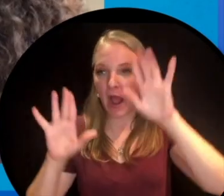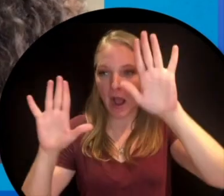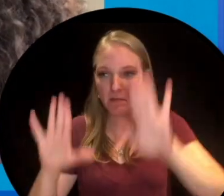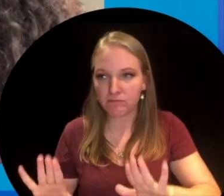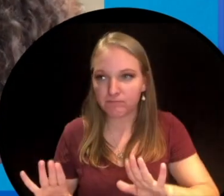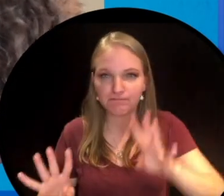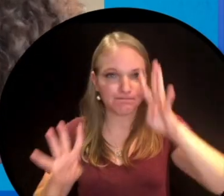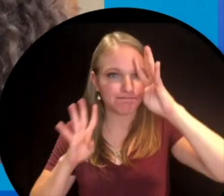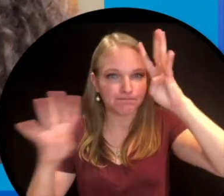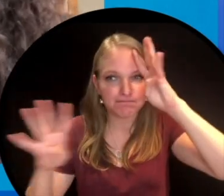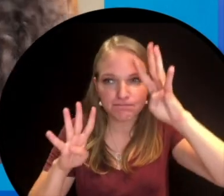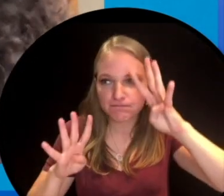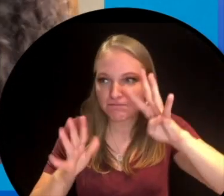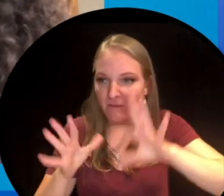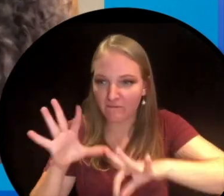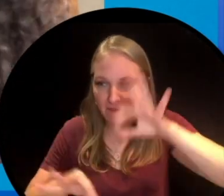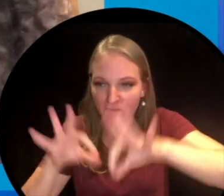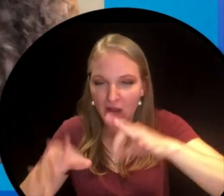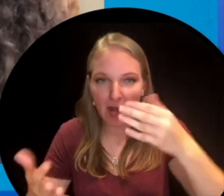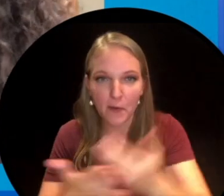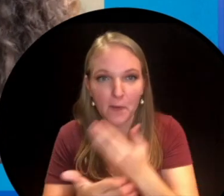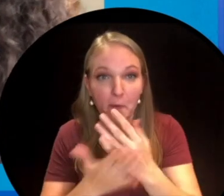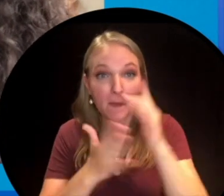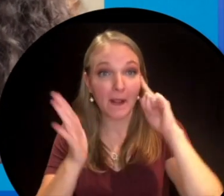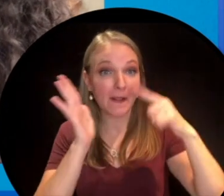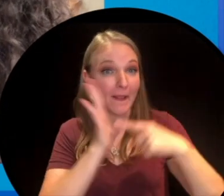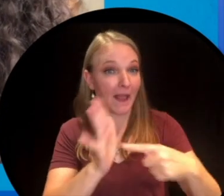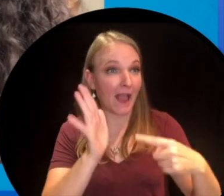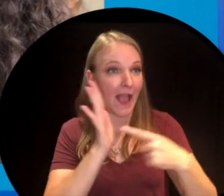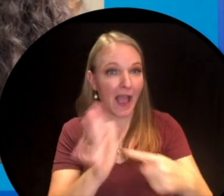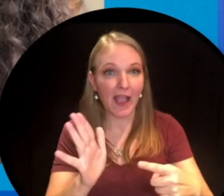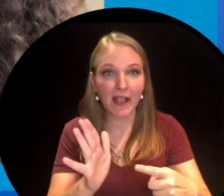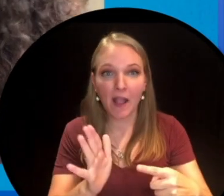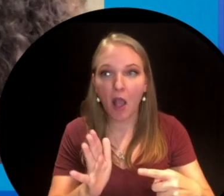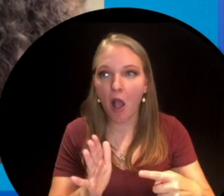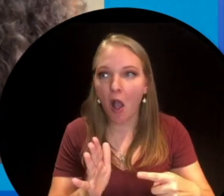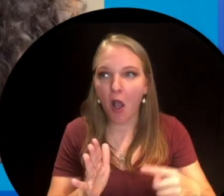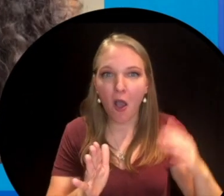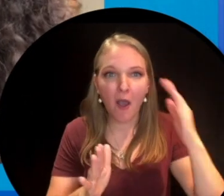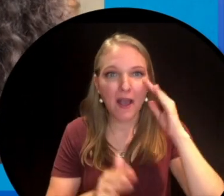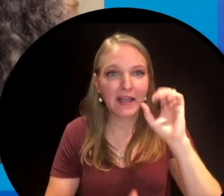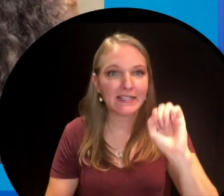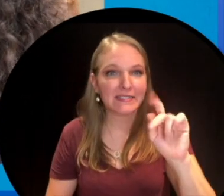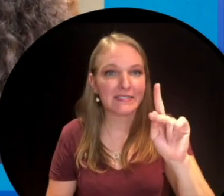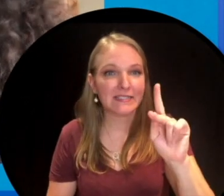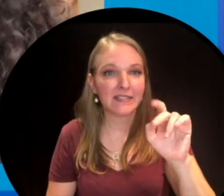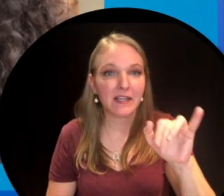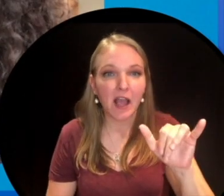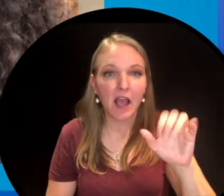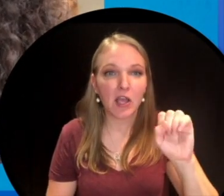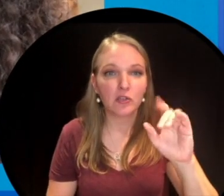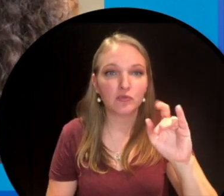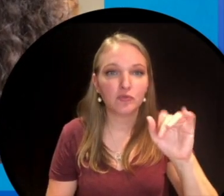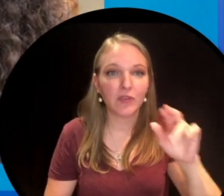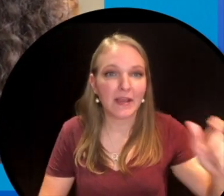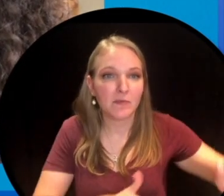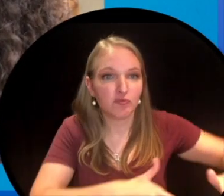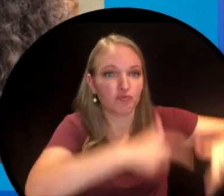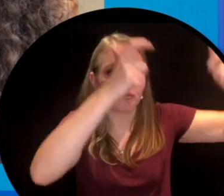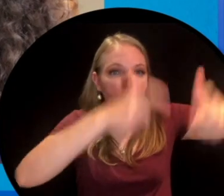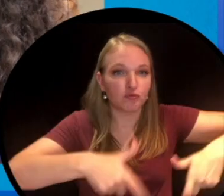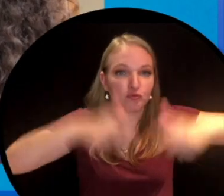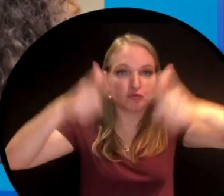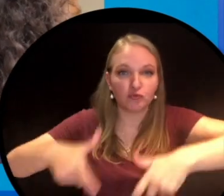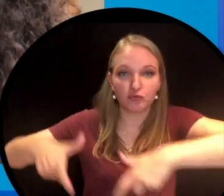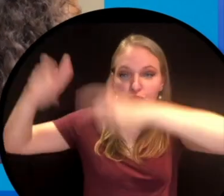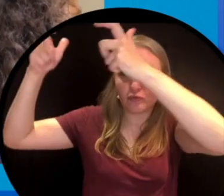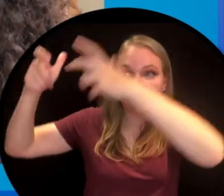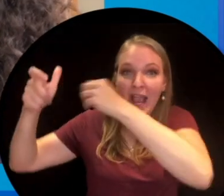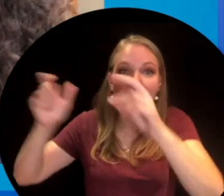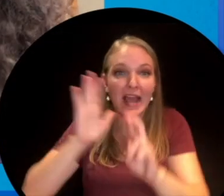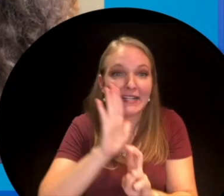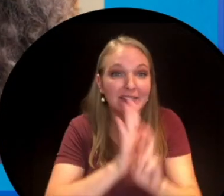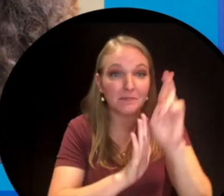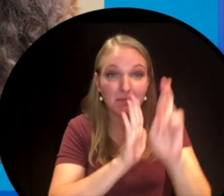led to incredible discoveries and innovations like skyscrapers and even spaceships.